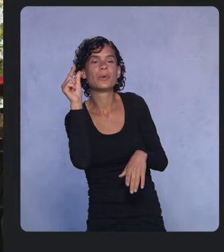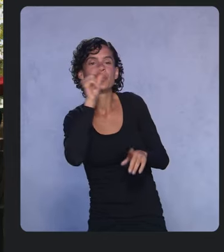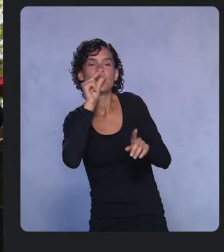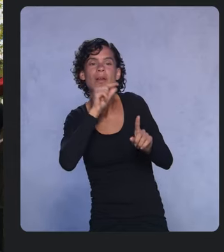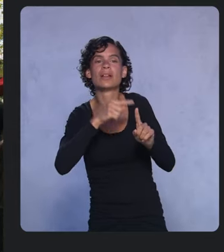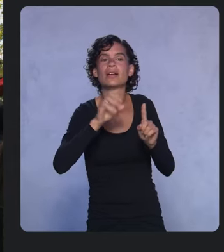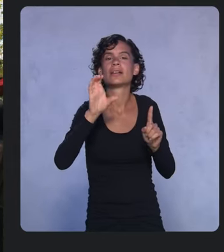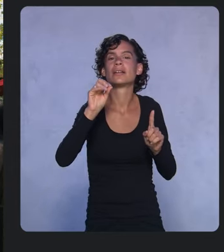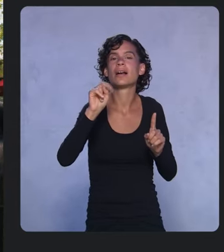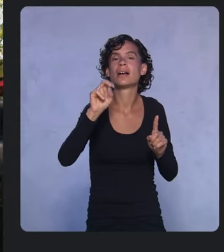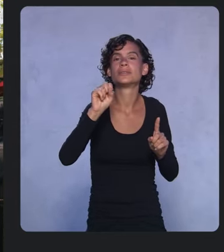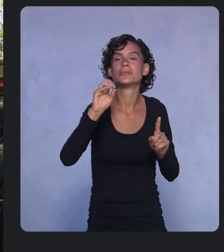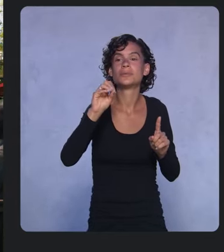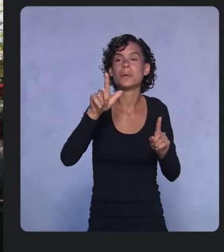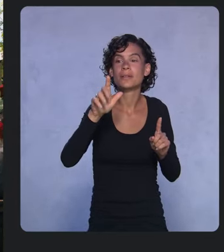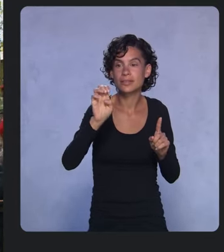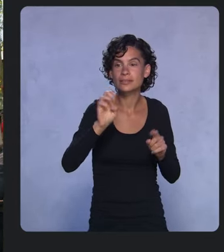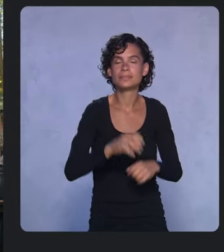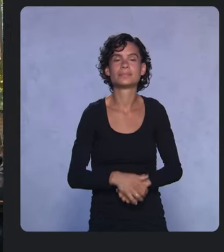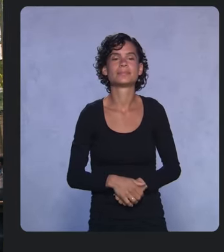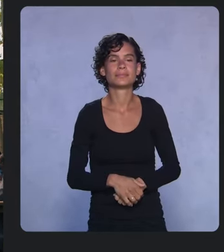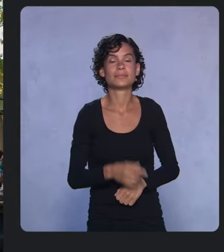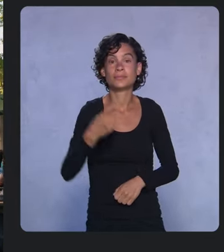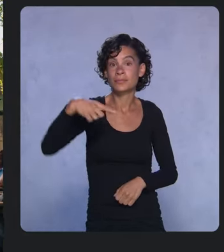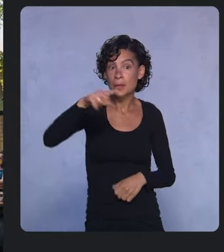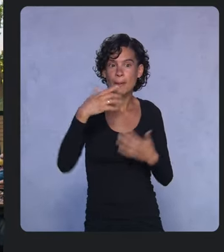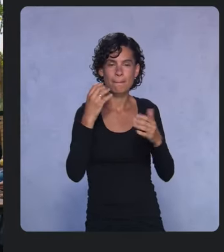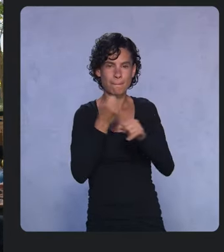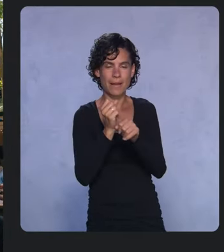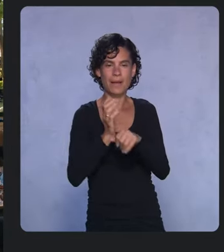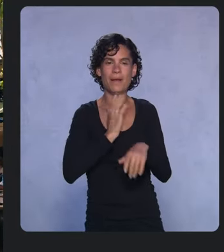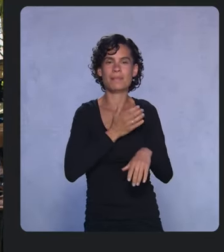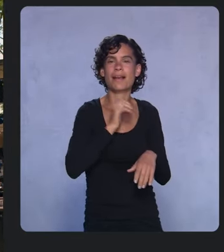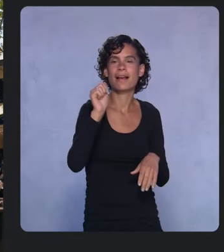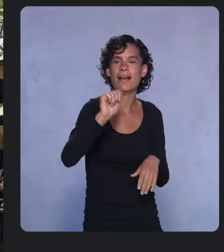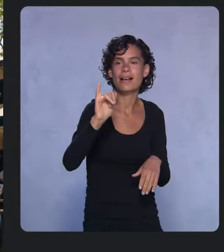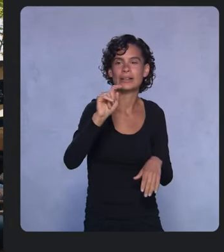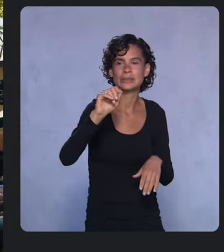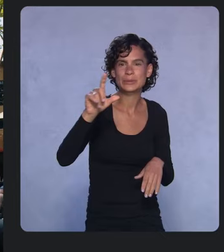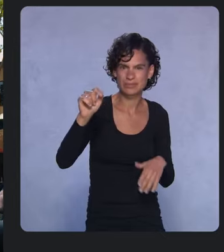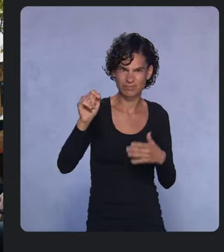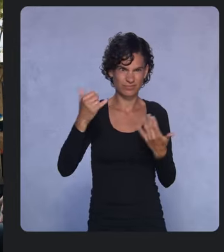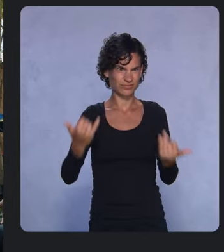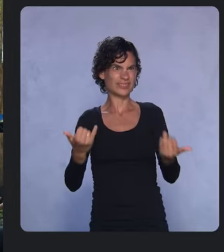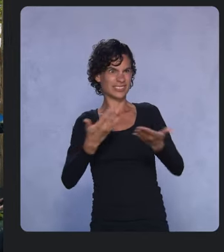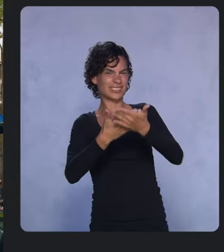Many of you have made our AI tools what they are today and on behalf of the ML teams at Google, thank you.